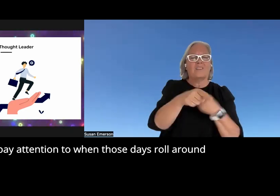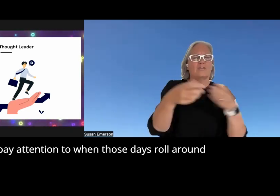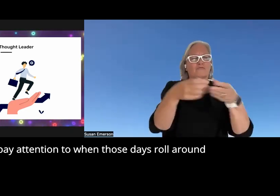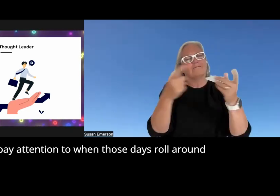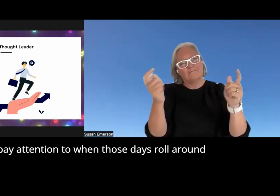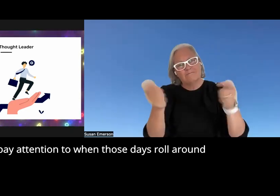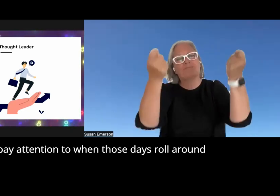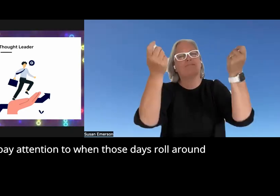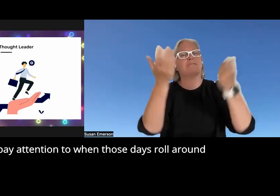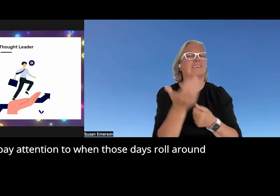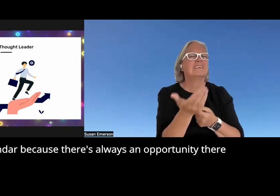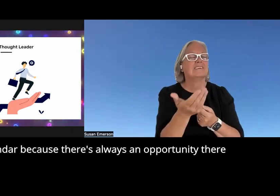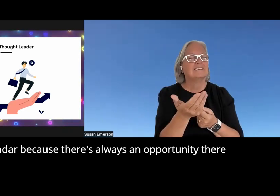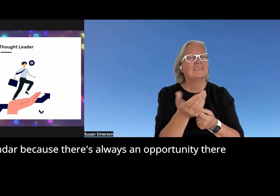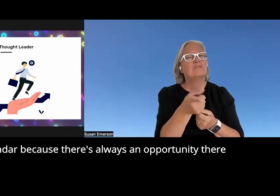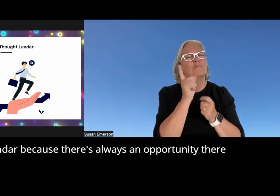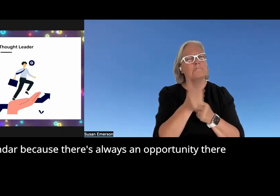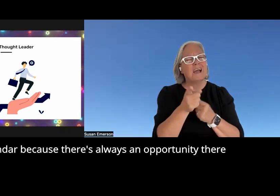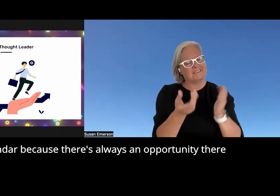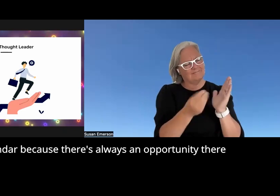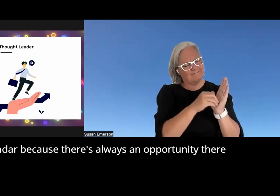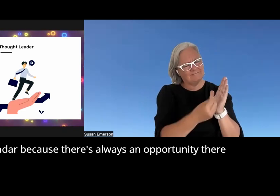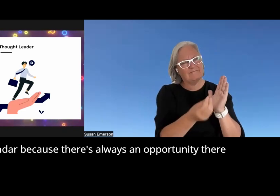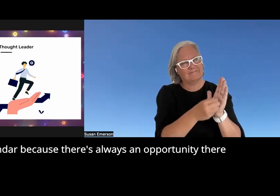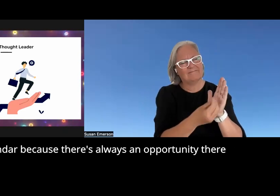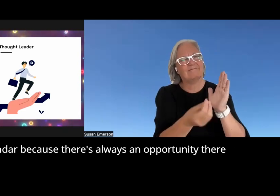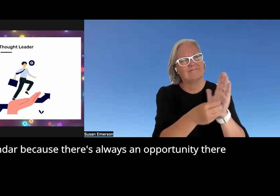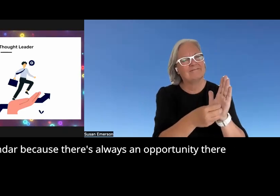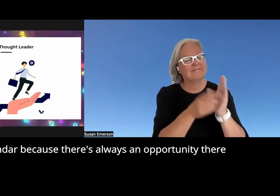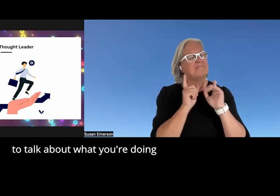to when those days roll around in your calendar because there's always an opportunity there to